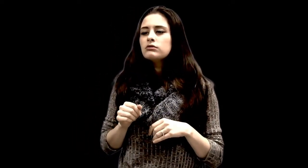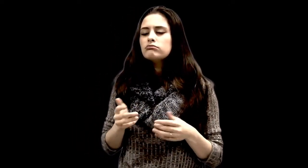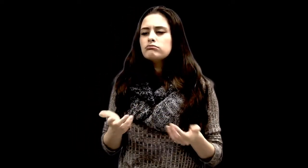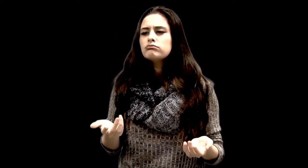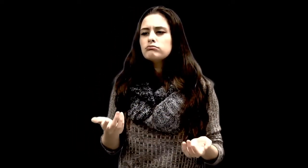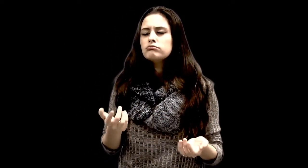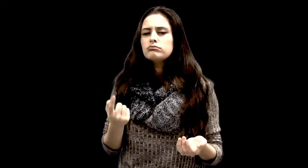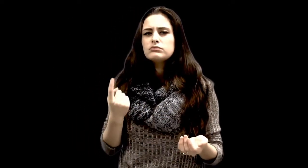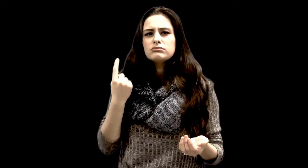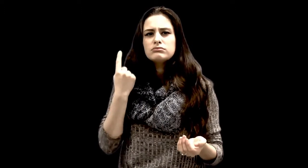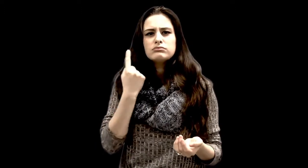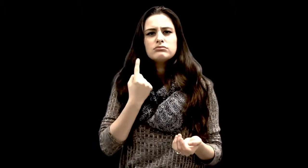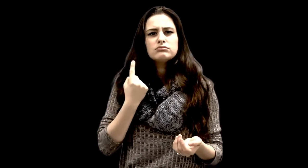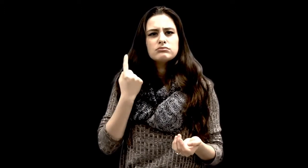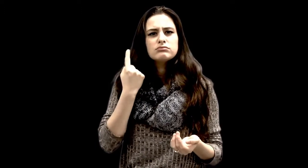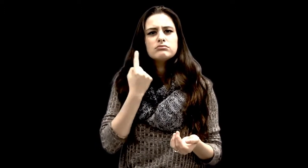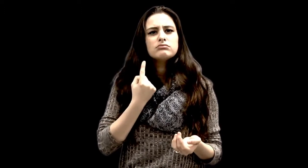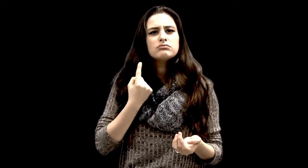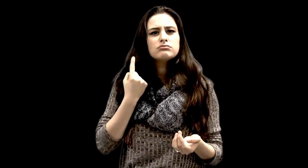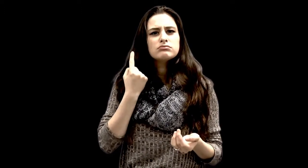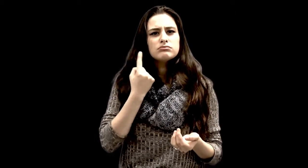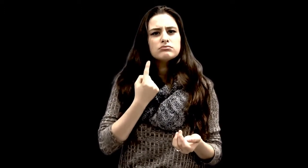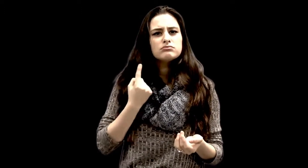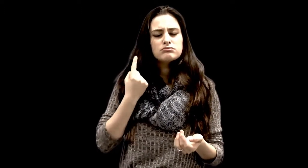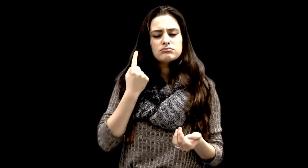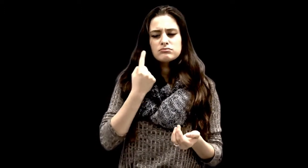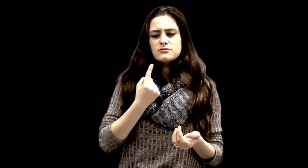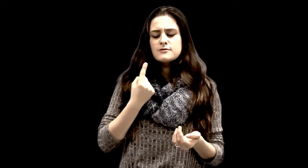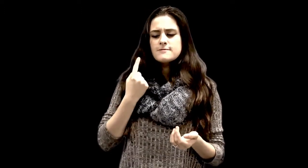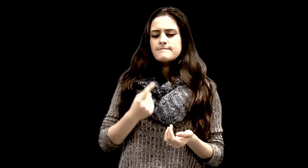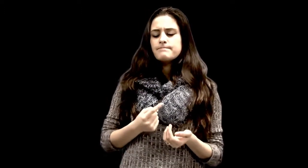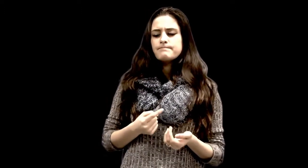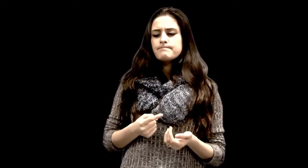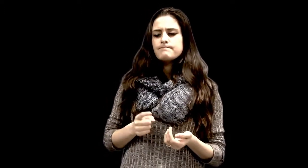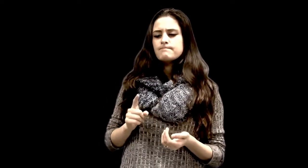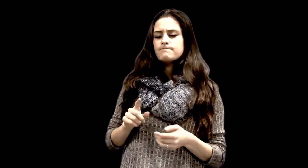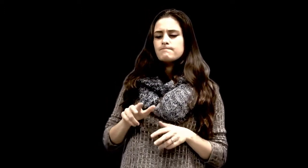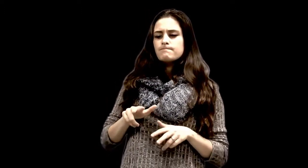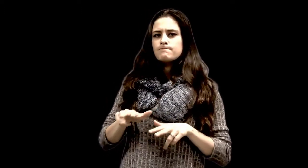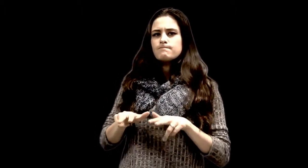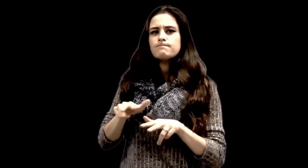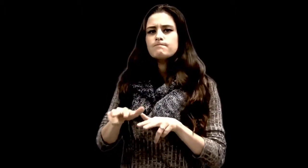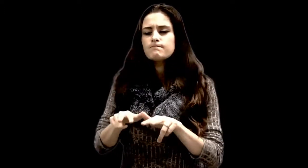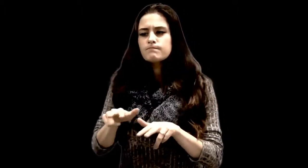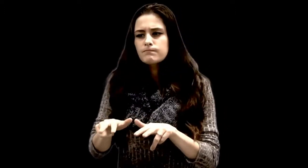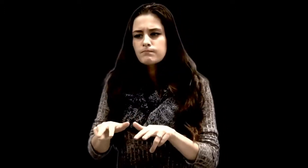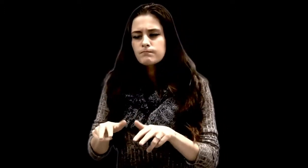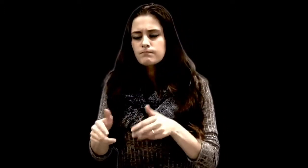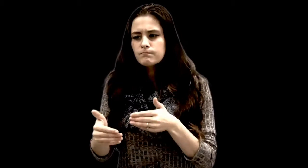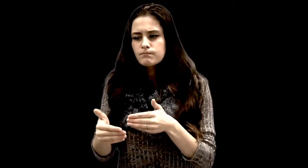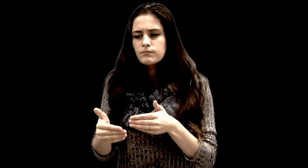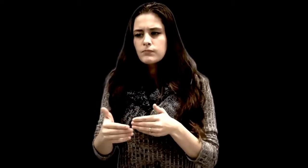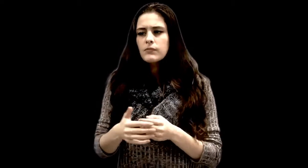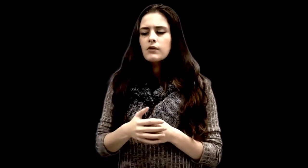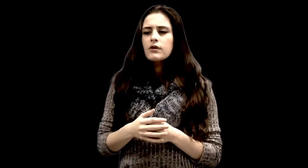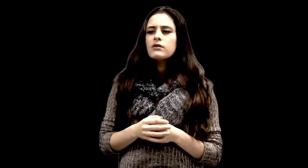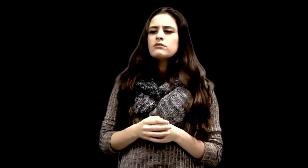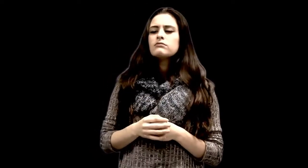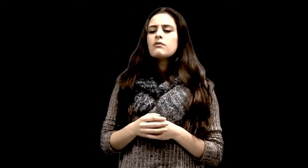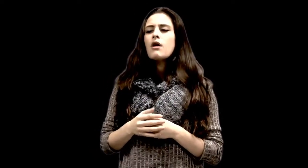He begins to wonder if she noticed him. So he steps closer.